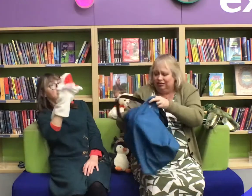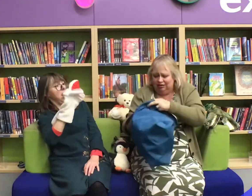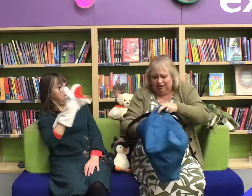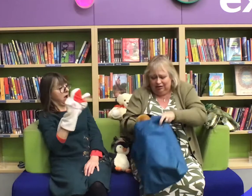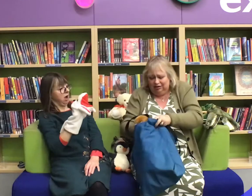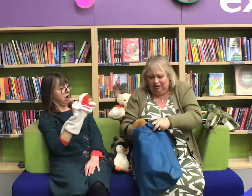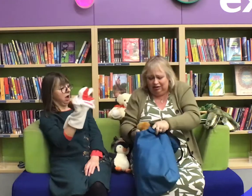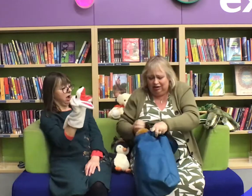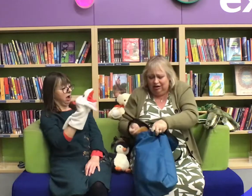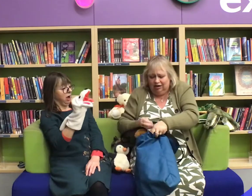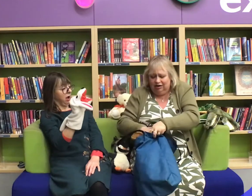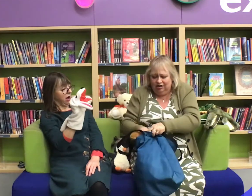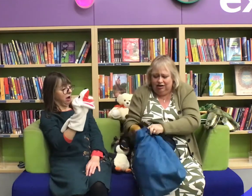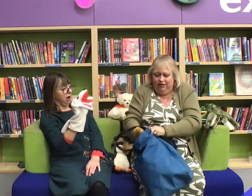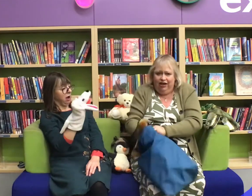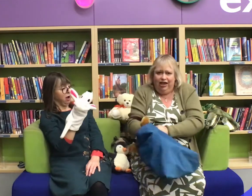e-i-e-i-o.